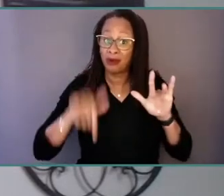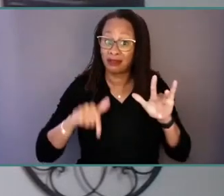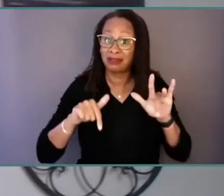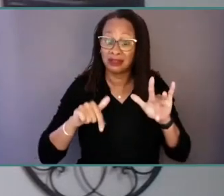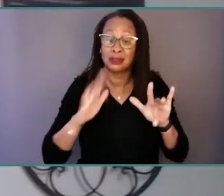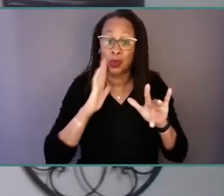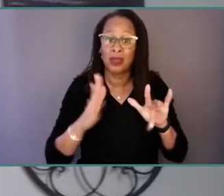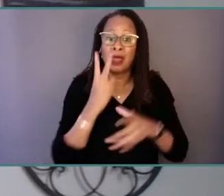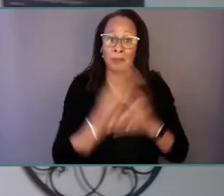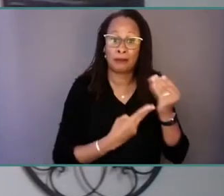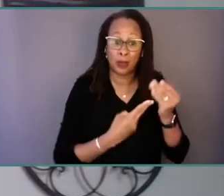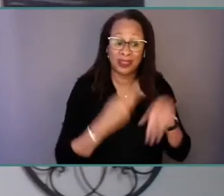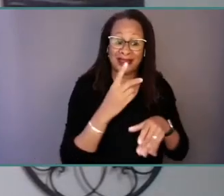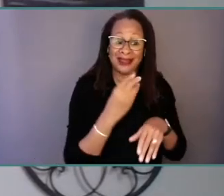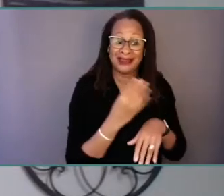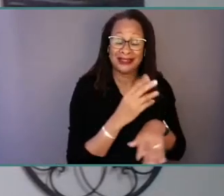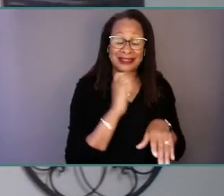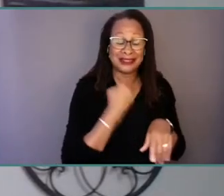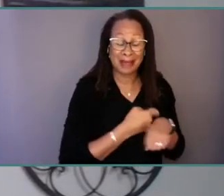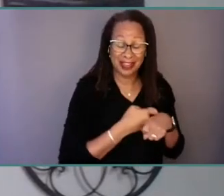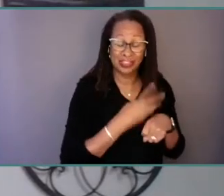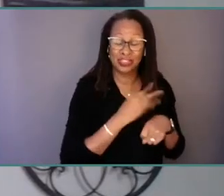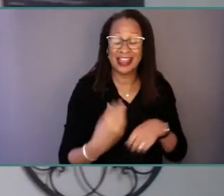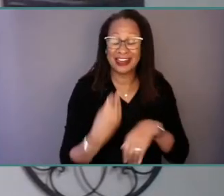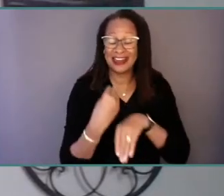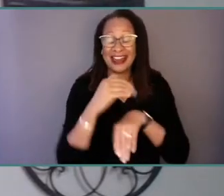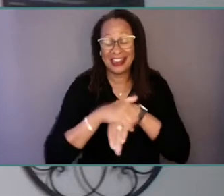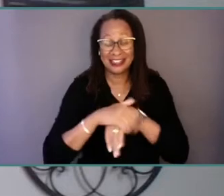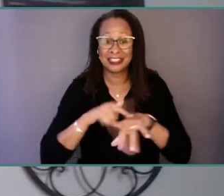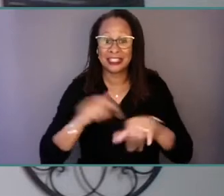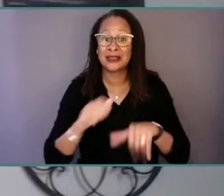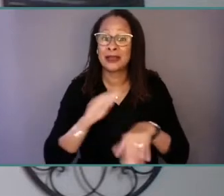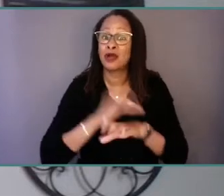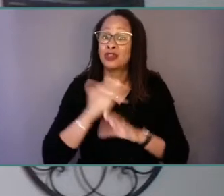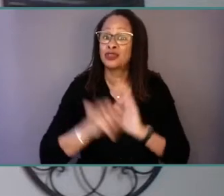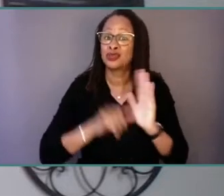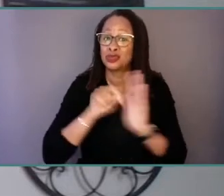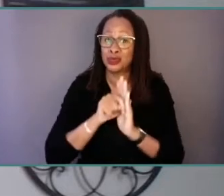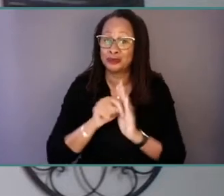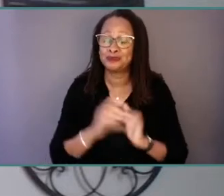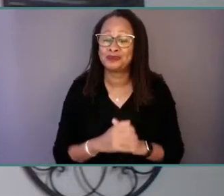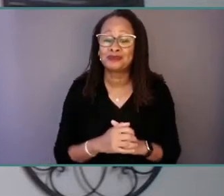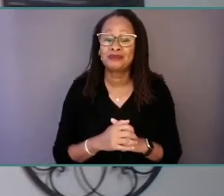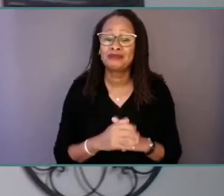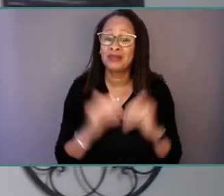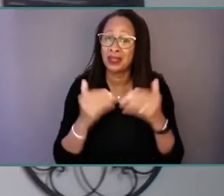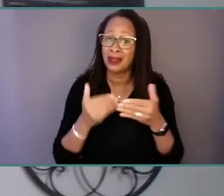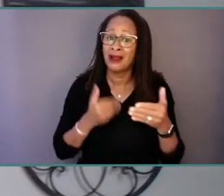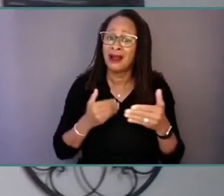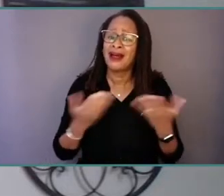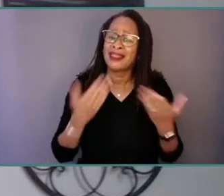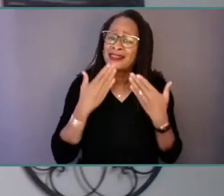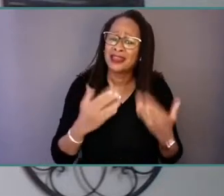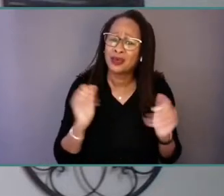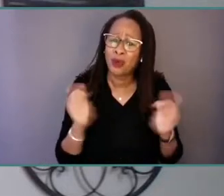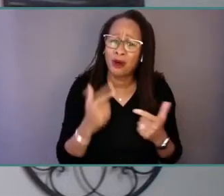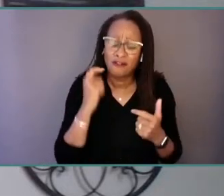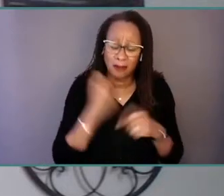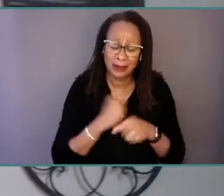after today's livestream on our YouTube channel. In advance, I thank you all for choosing to make equity a priority in your work and joining us today.